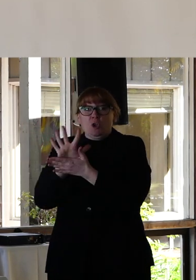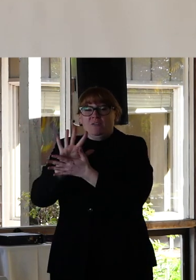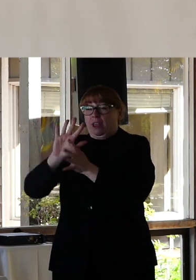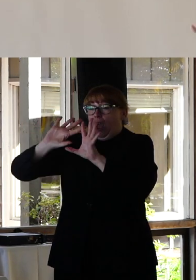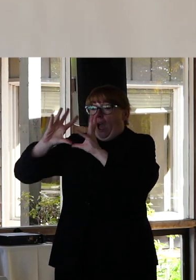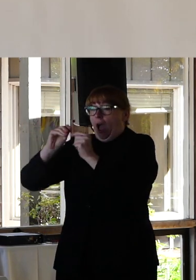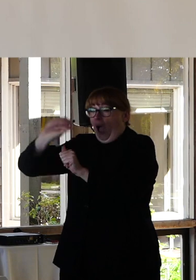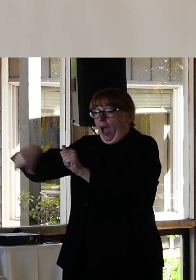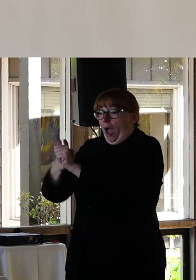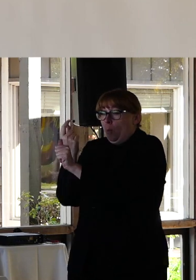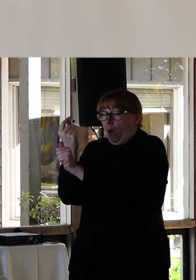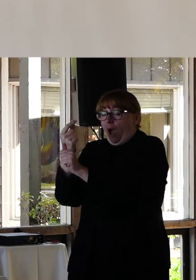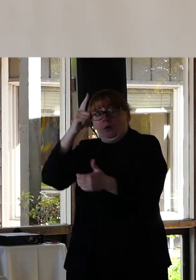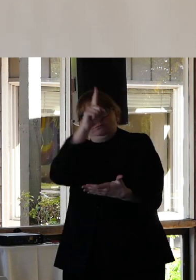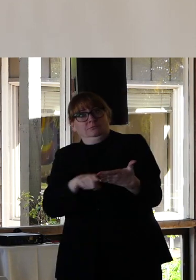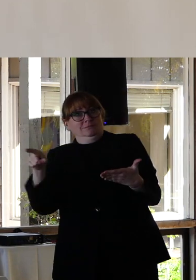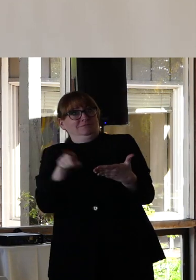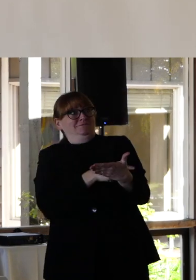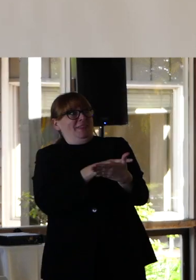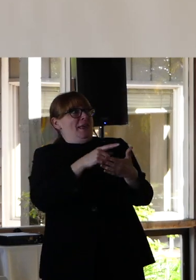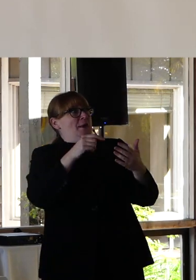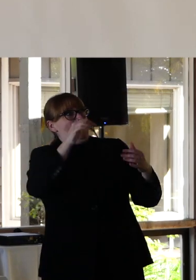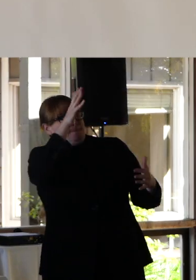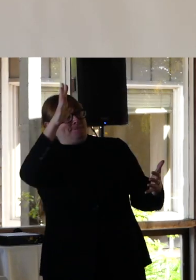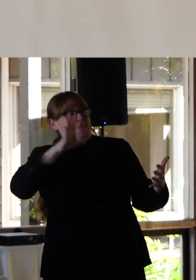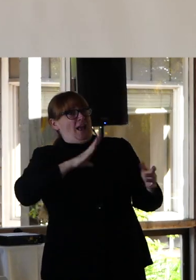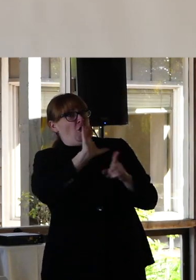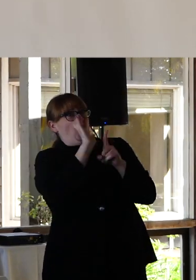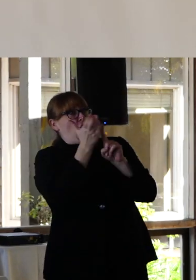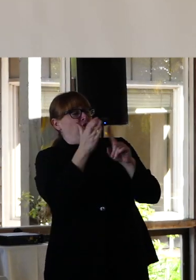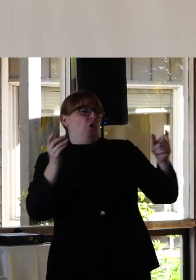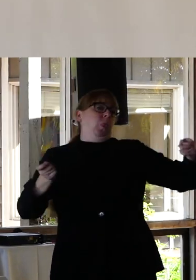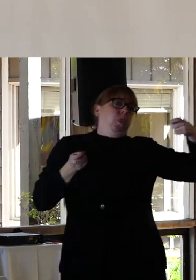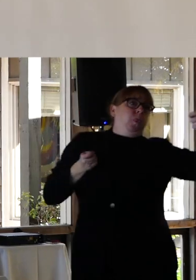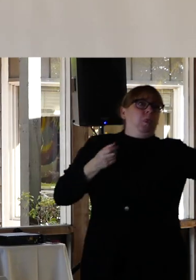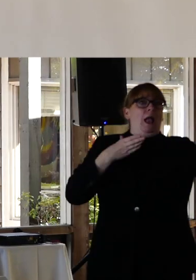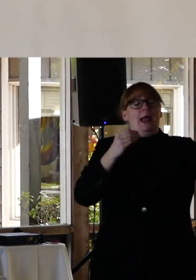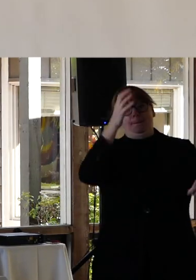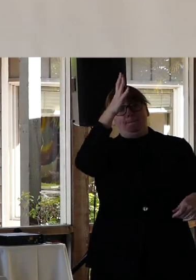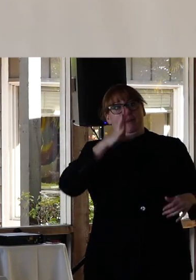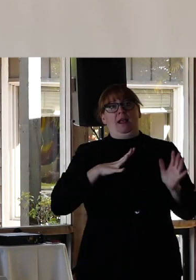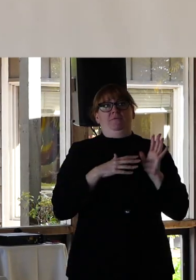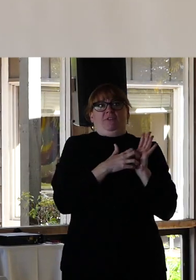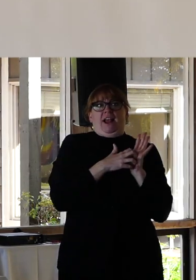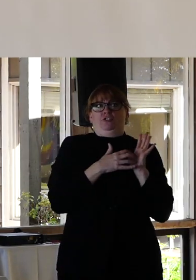normative male fragility and an exploration of the way that those groups